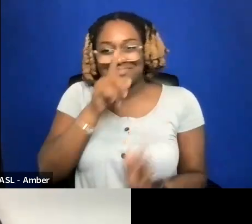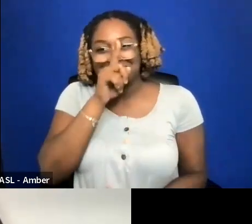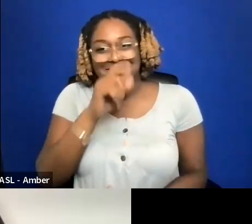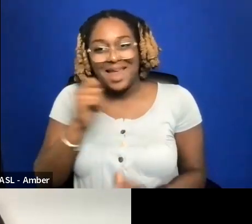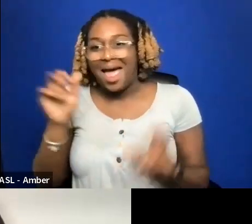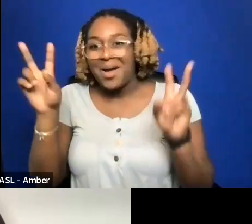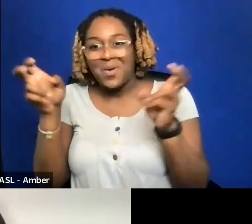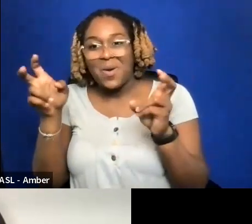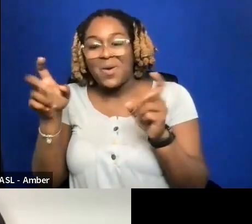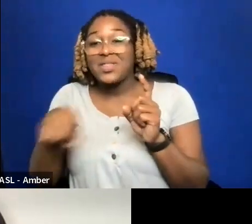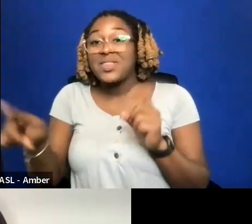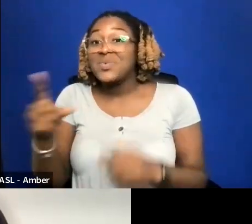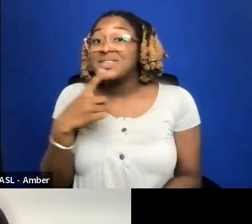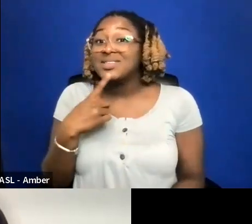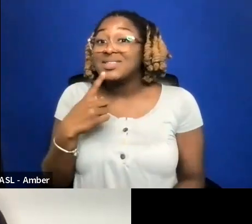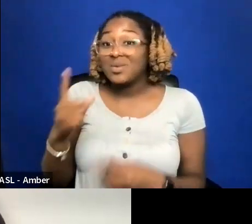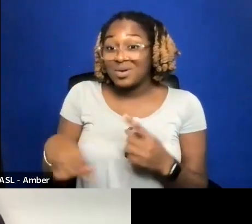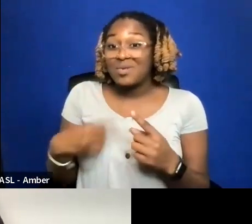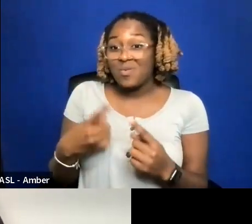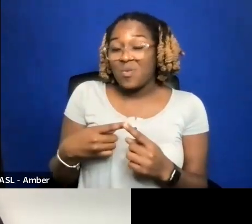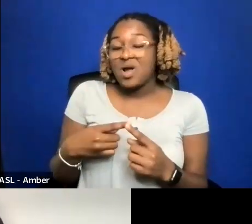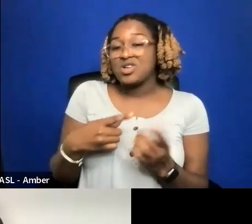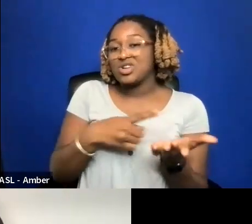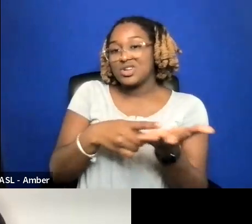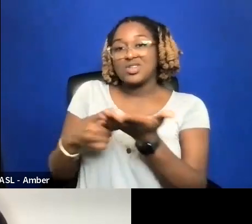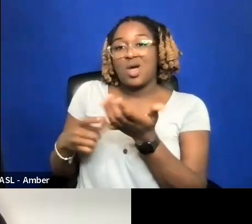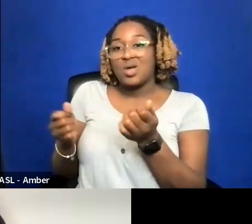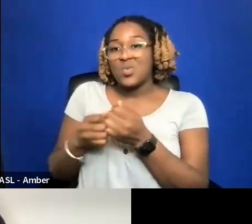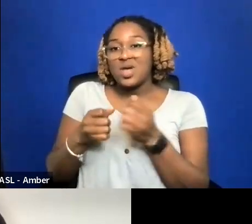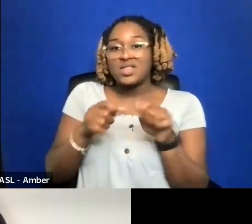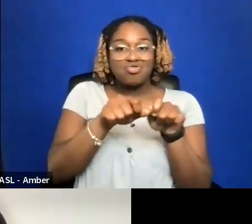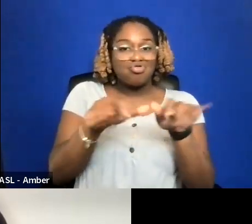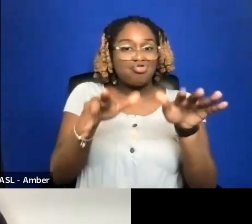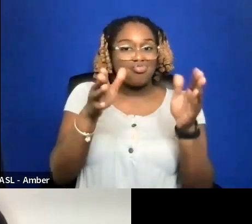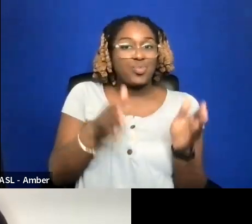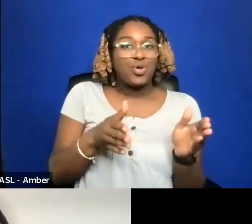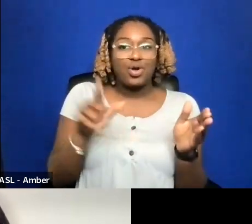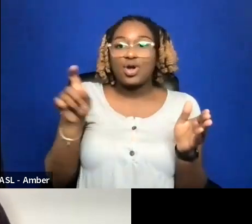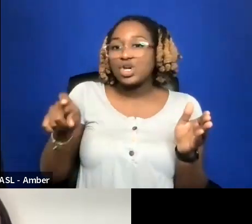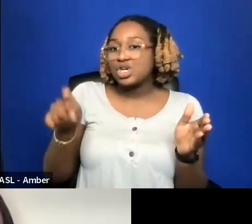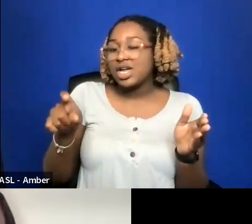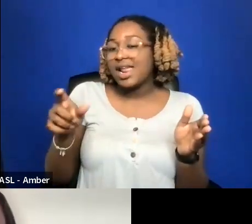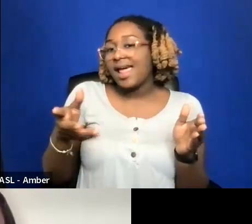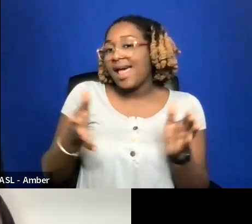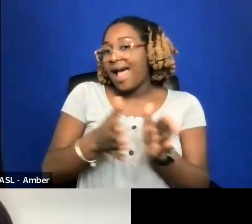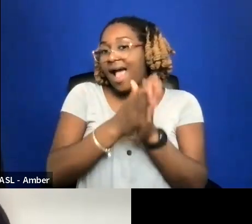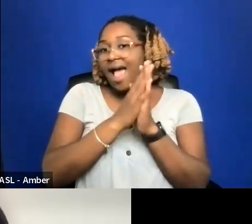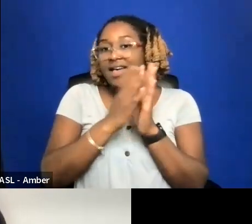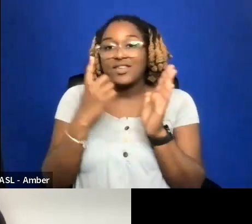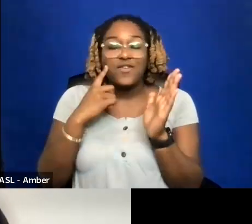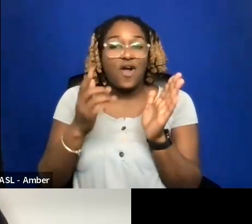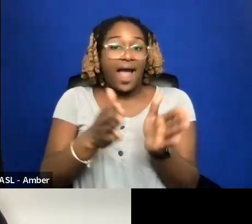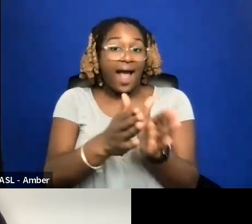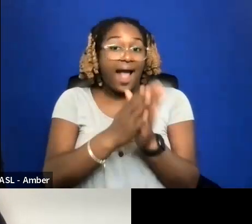WHEN YOU TALK WITH A DISTRIBUTOR YOU SHOULD ALSO ASK FOR AN ASK TELL SCHEDULE. THIS IS A SCHEDULE